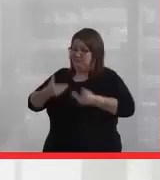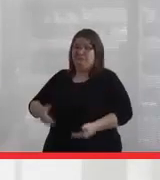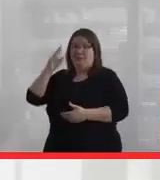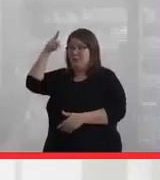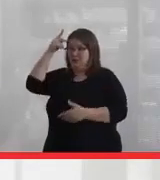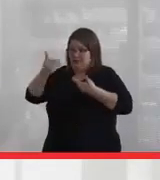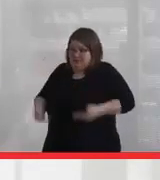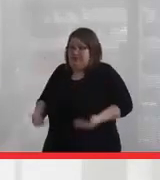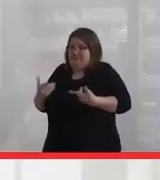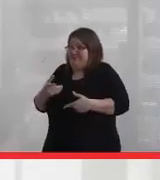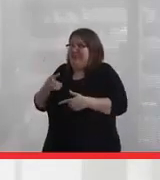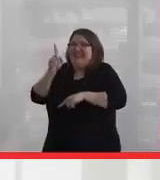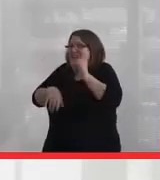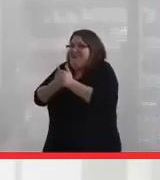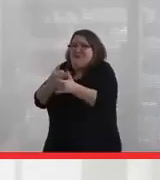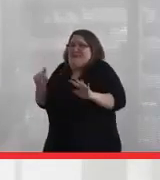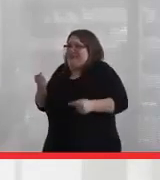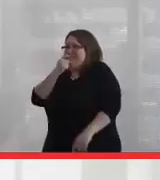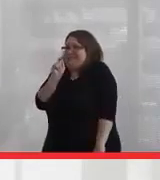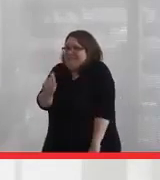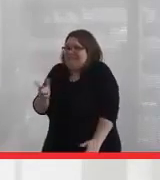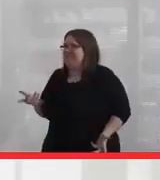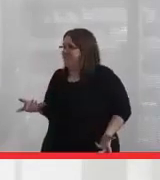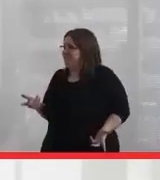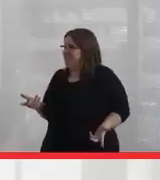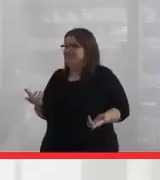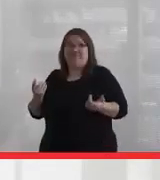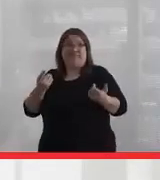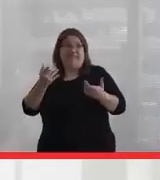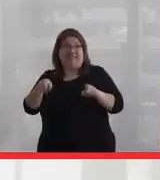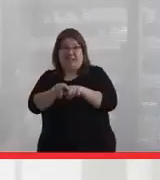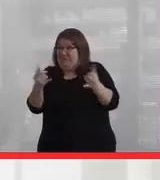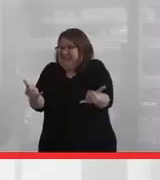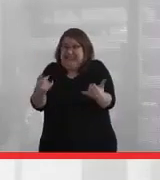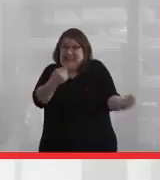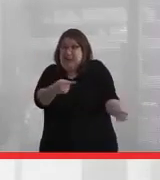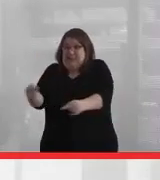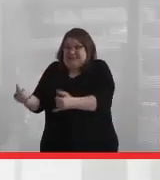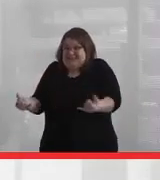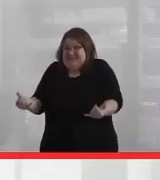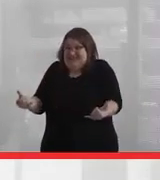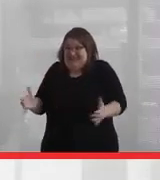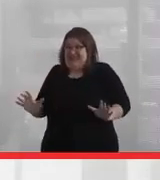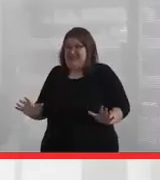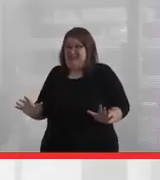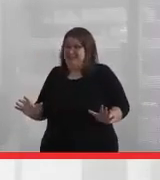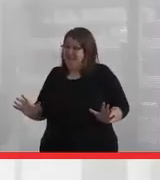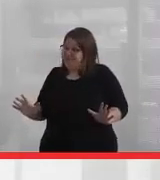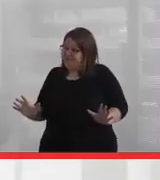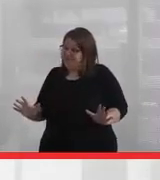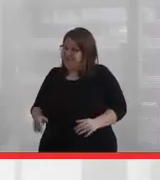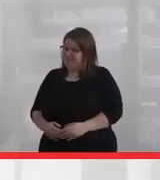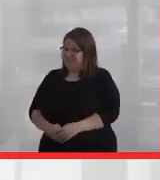We can't not be political, and what's happening today